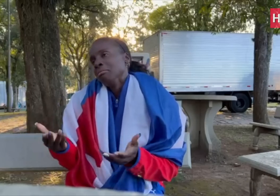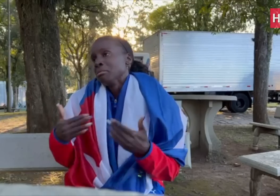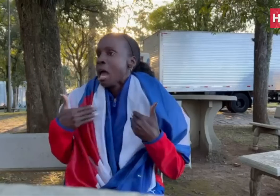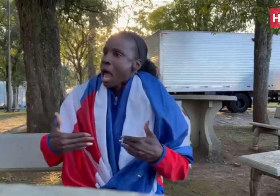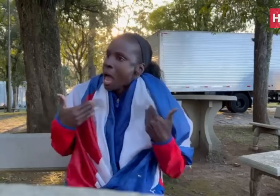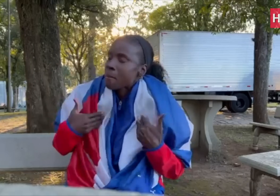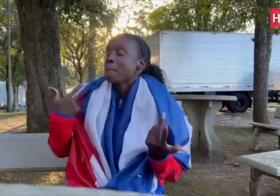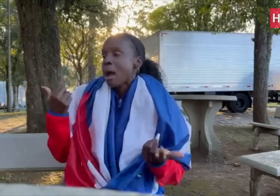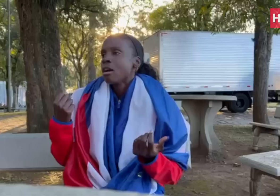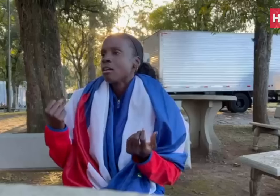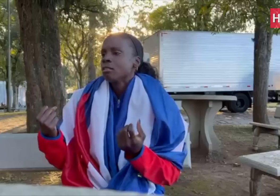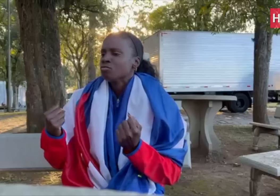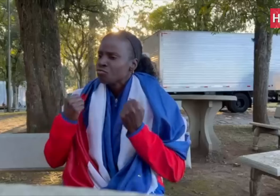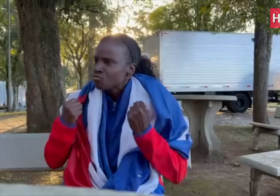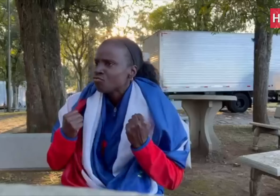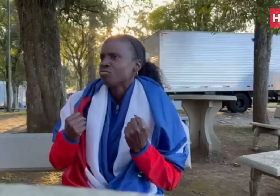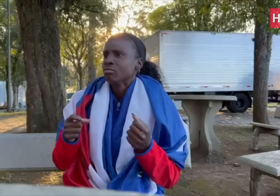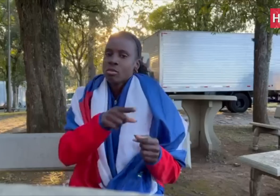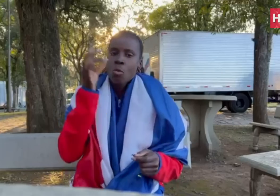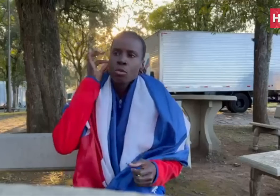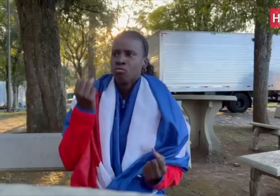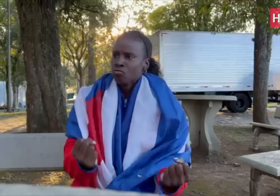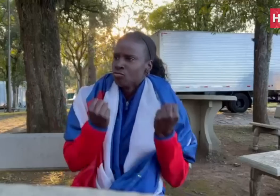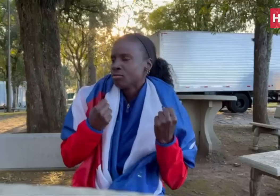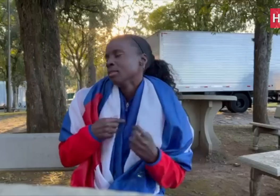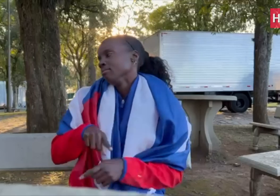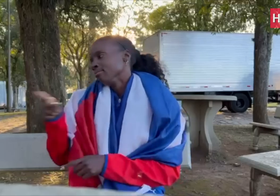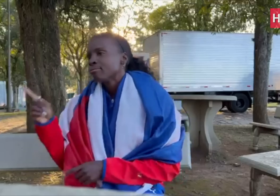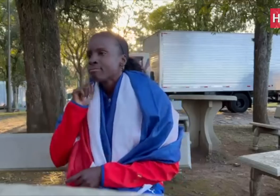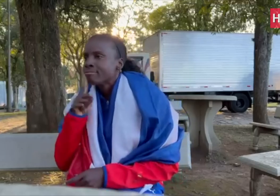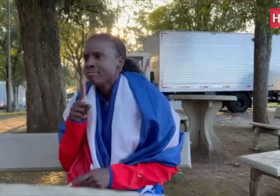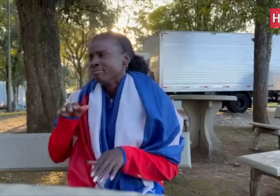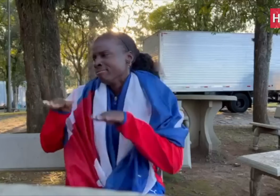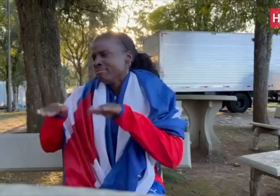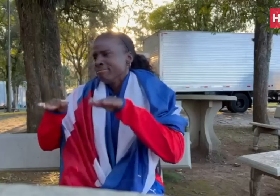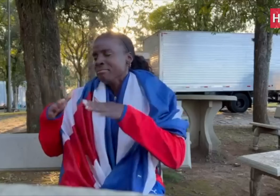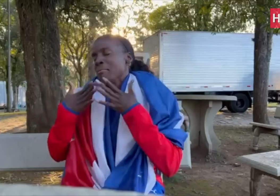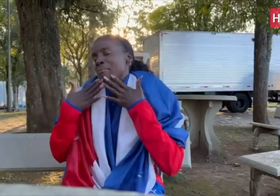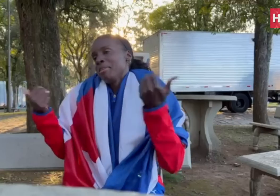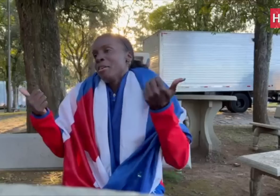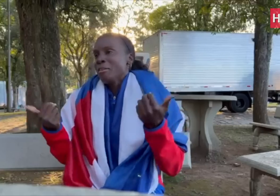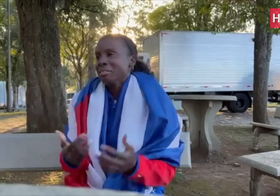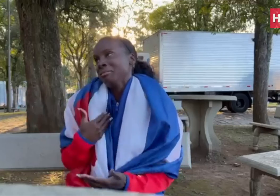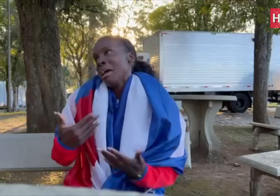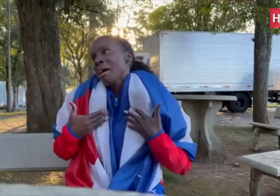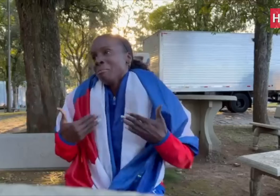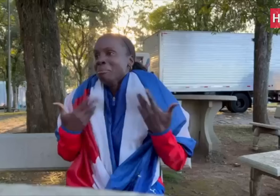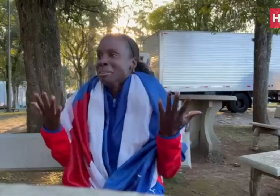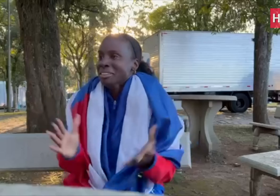hearing showed me their standard where I’ve to aim for while deaf people gave me relief and appreciation.